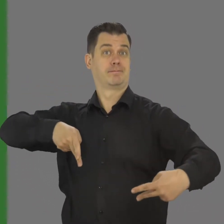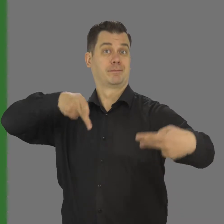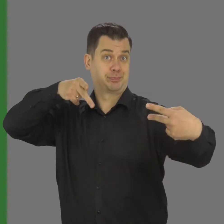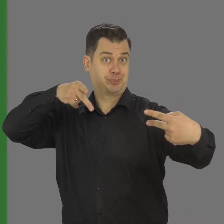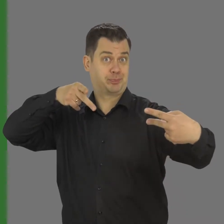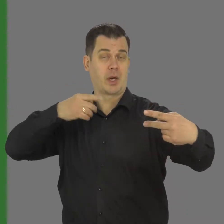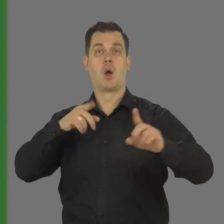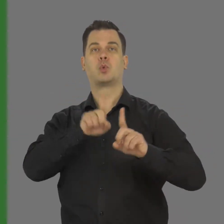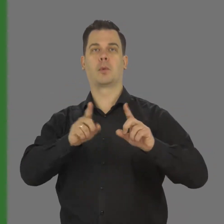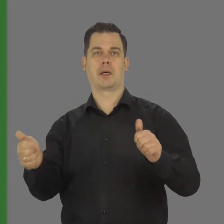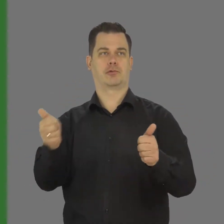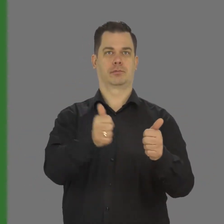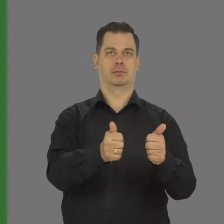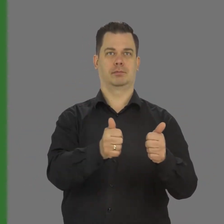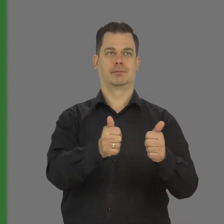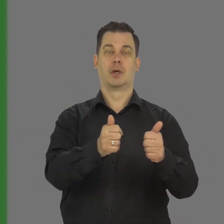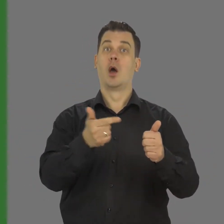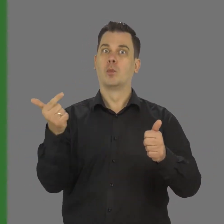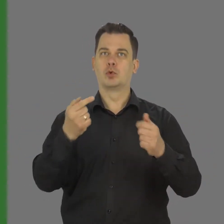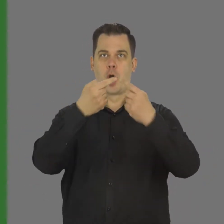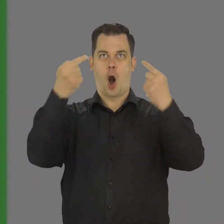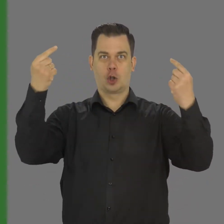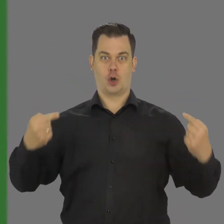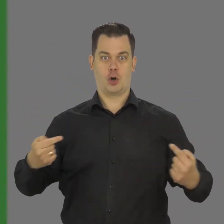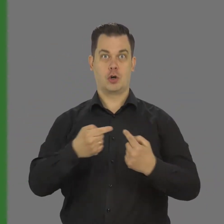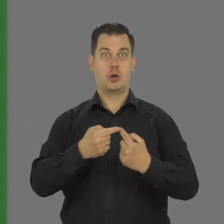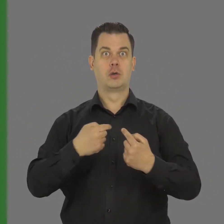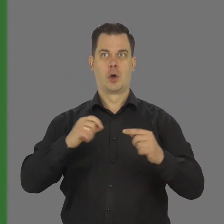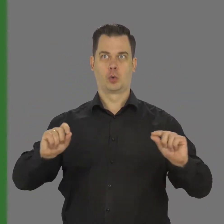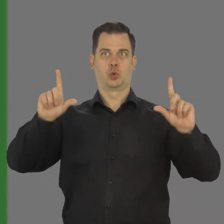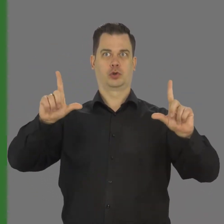He will be pay atenction to size the window- it is big enough?